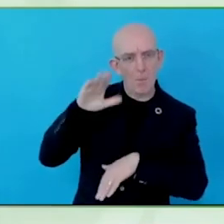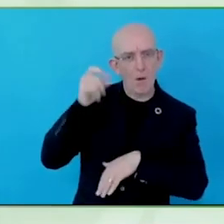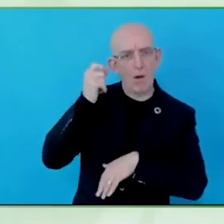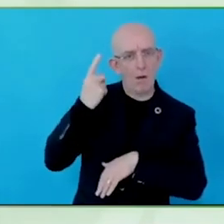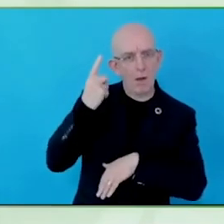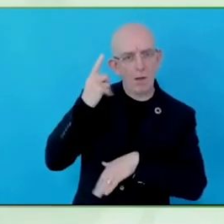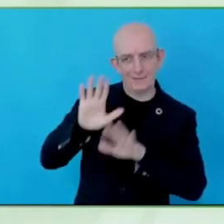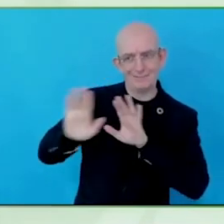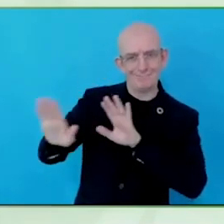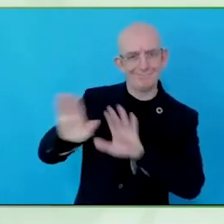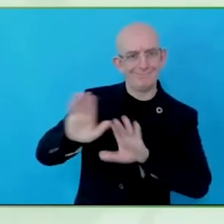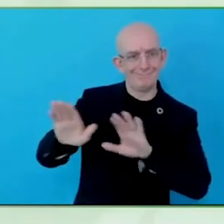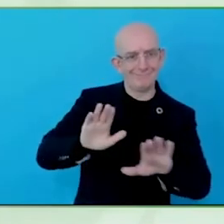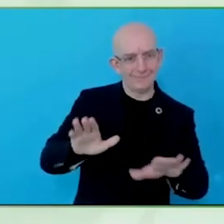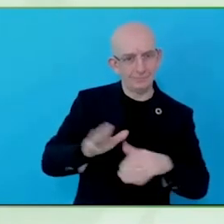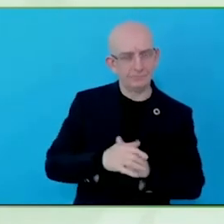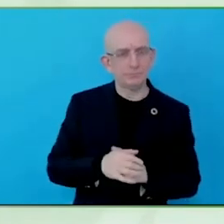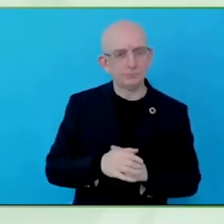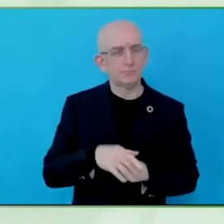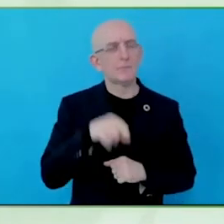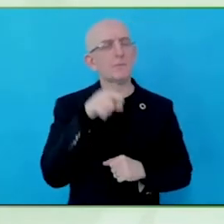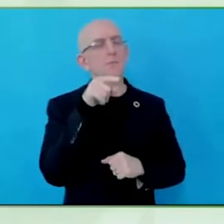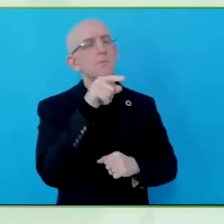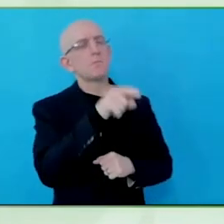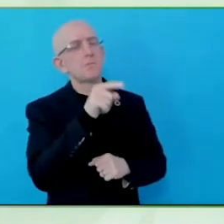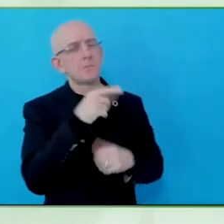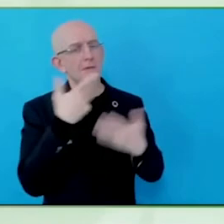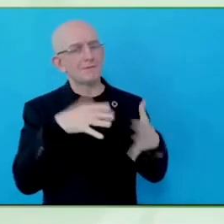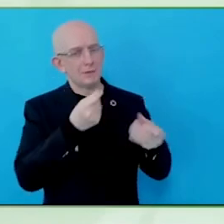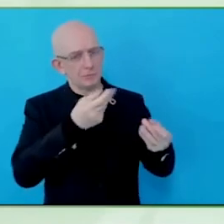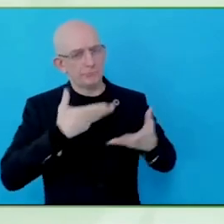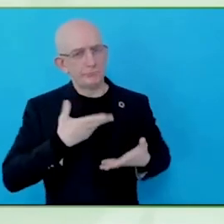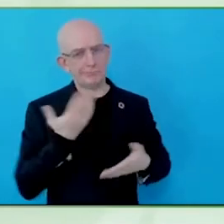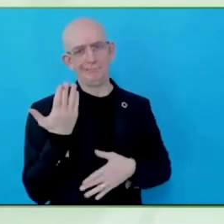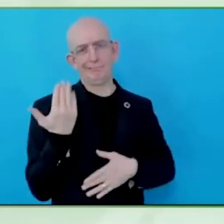What does it look like when it comes to reckoning -- making an inclusive product or service?